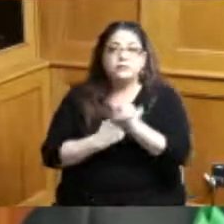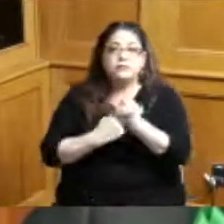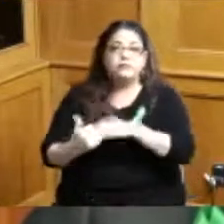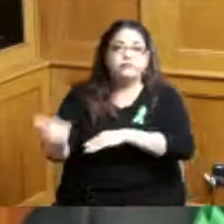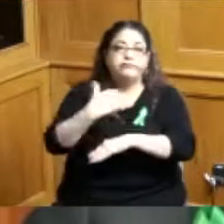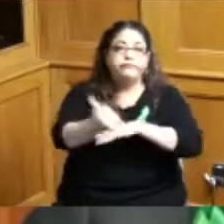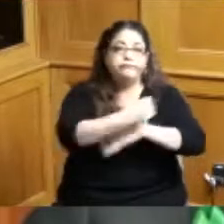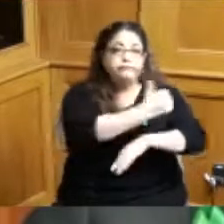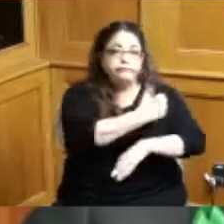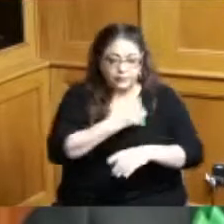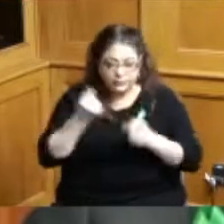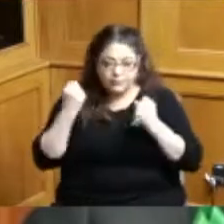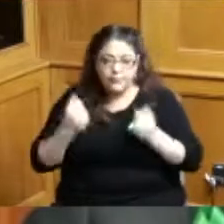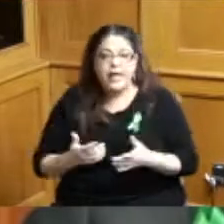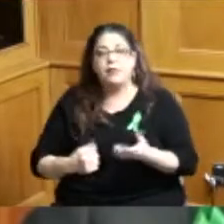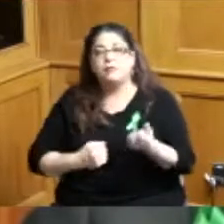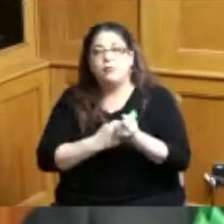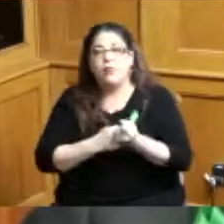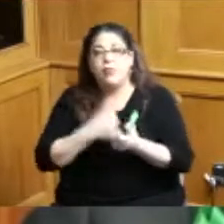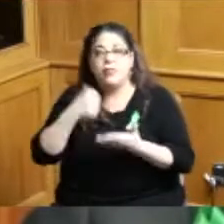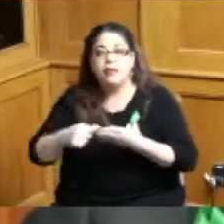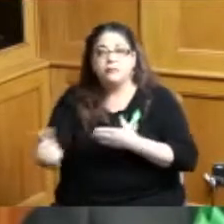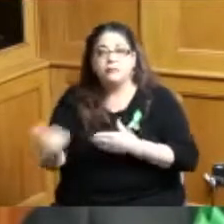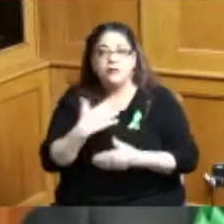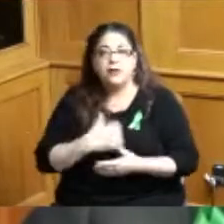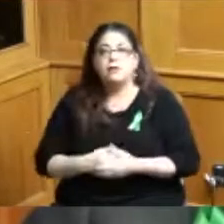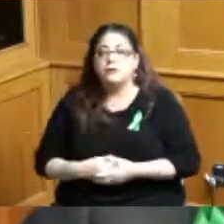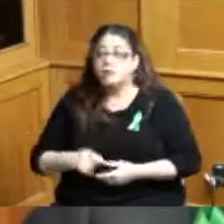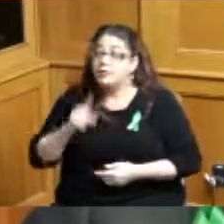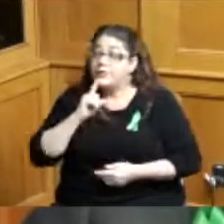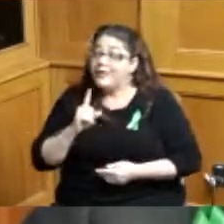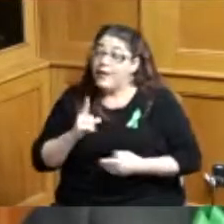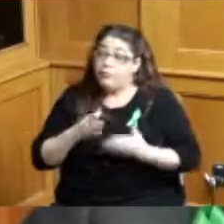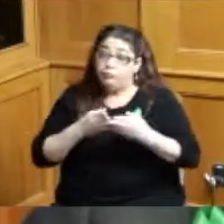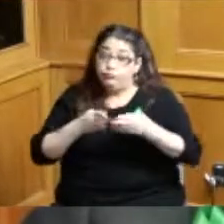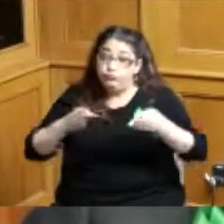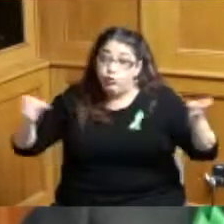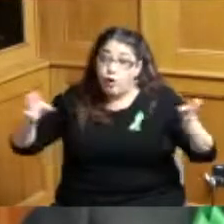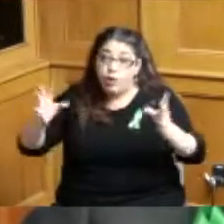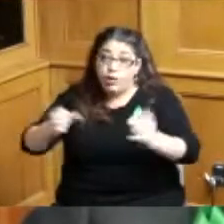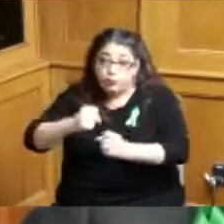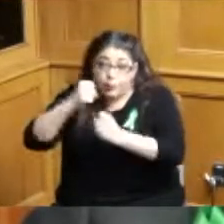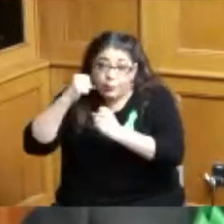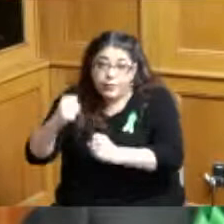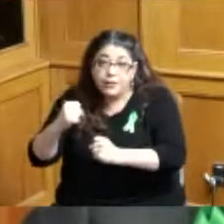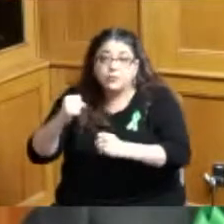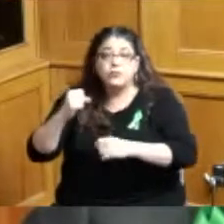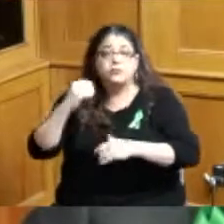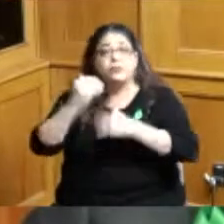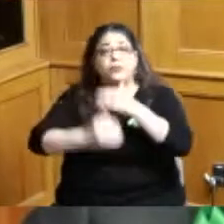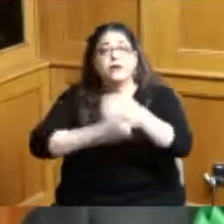related to this structure so it's been a pretty broad and robust process to get us to today and